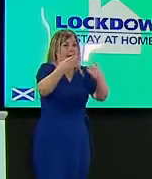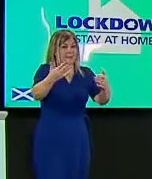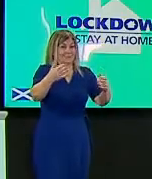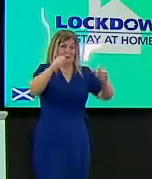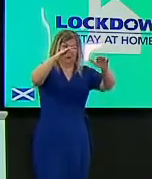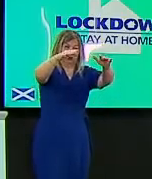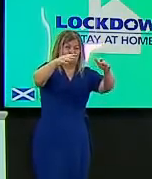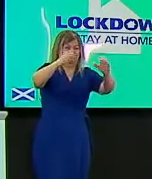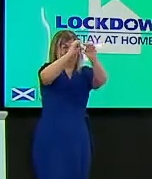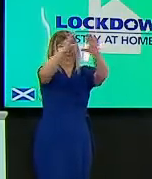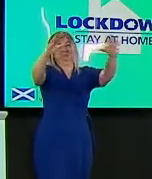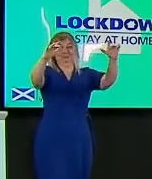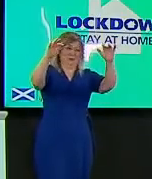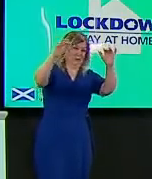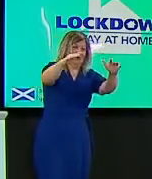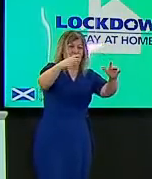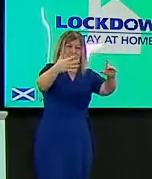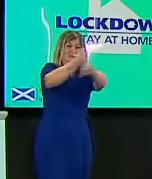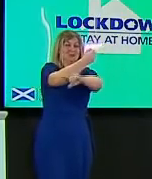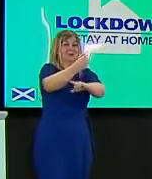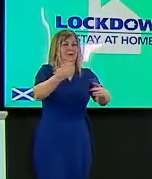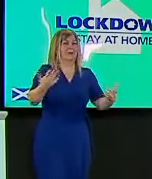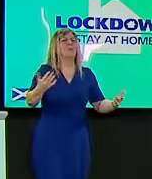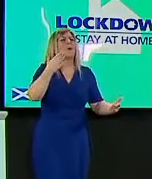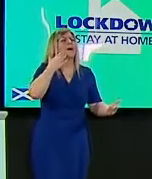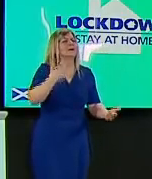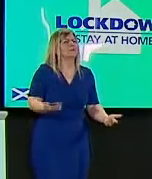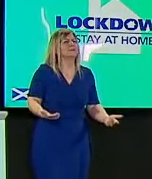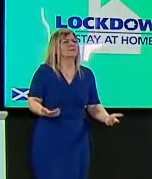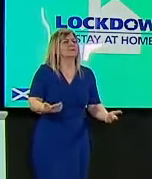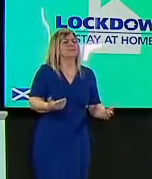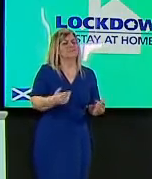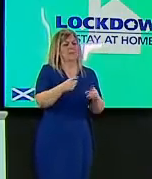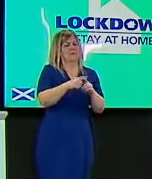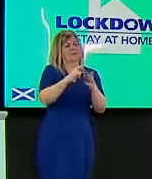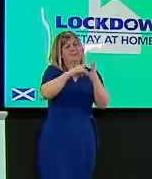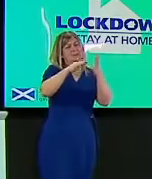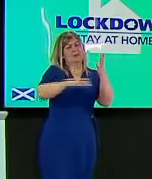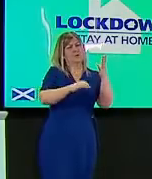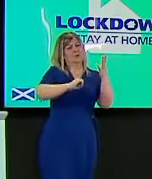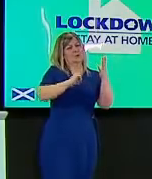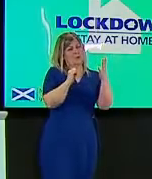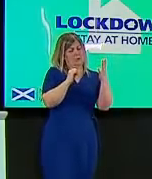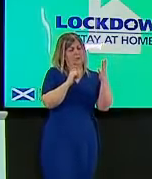think that might be and looking specifically at the south of scotland the case numbers for both